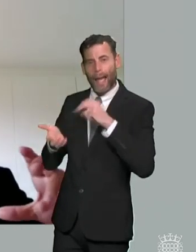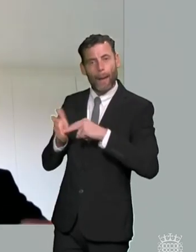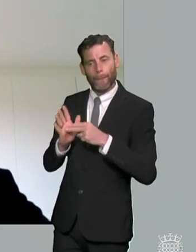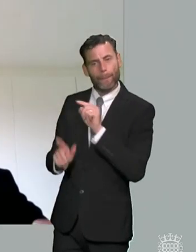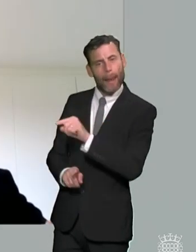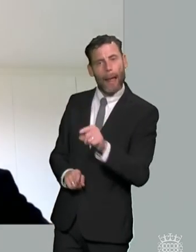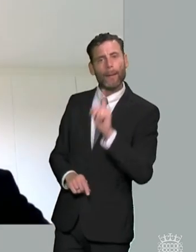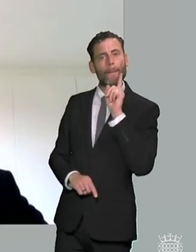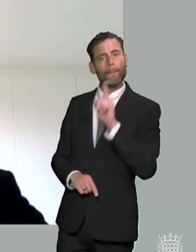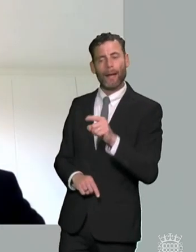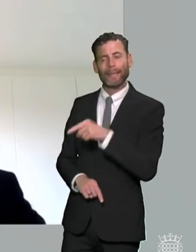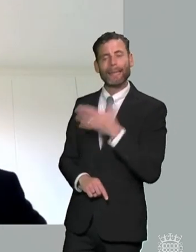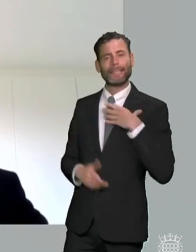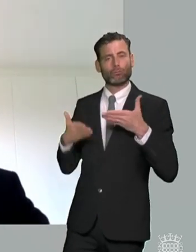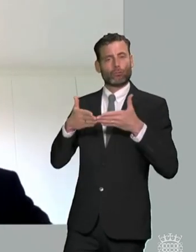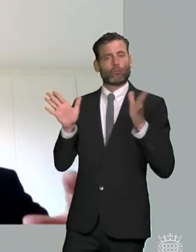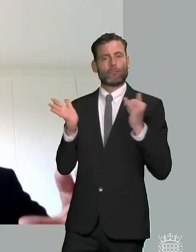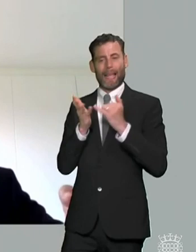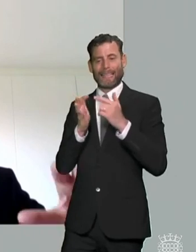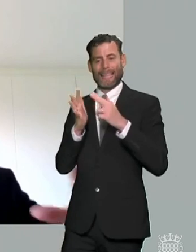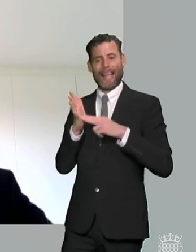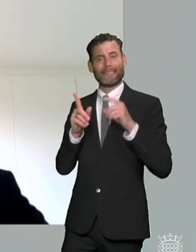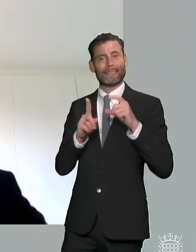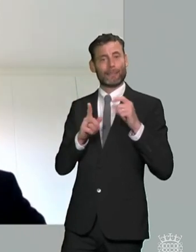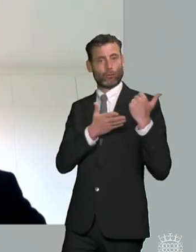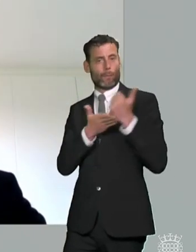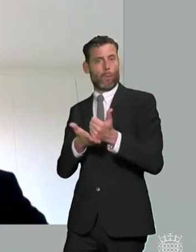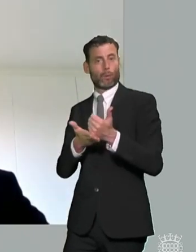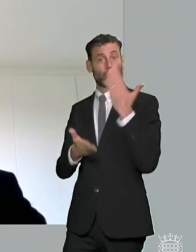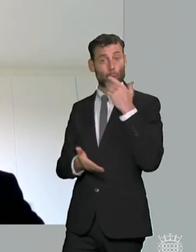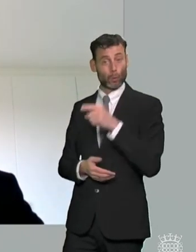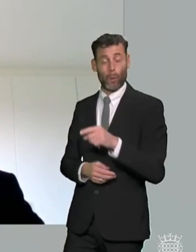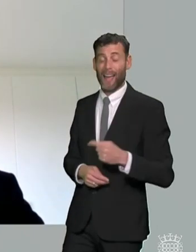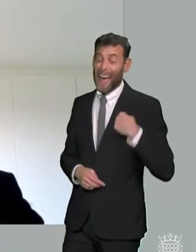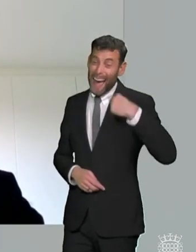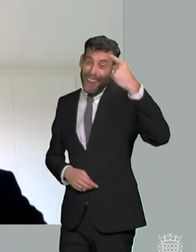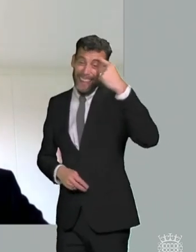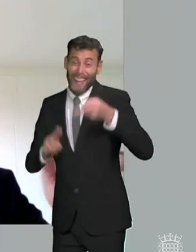more general sen support in schools now actually if we got that right probably fewer people would